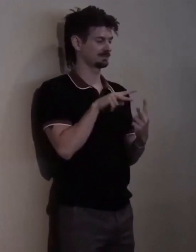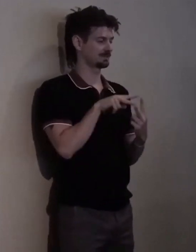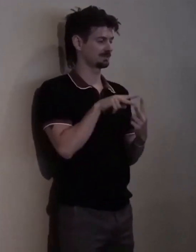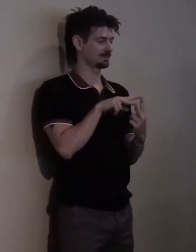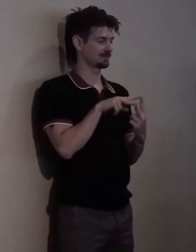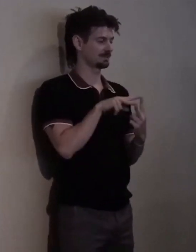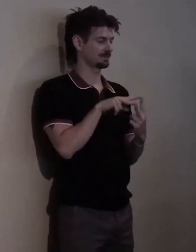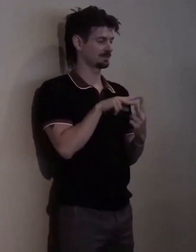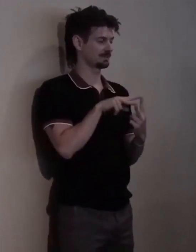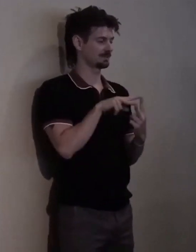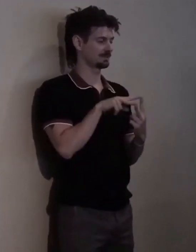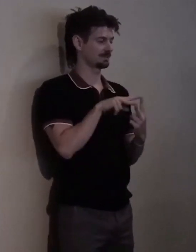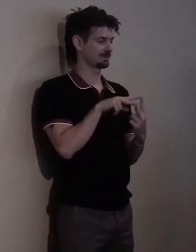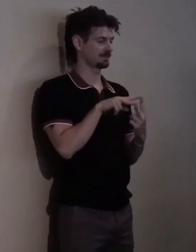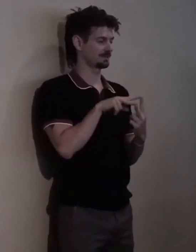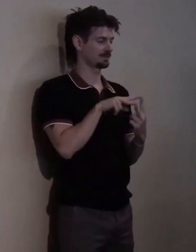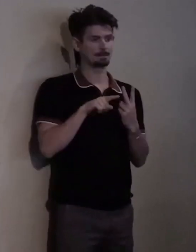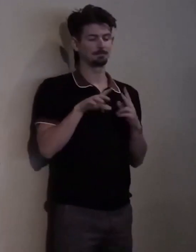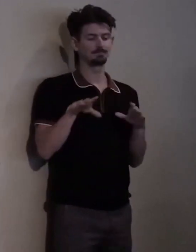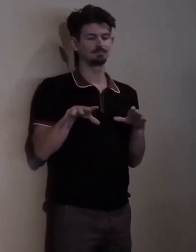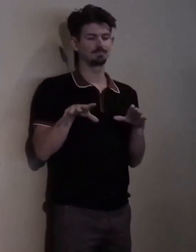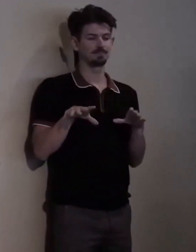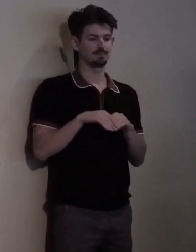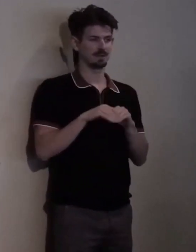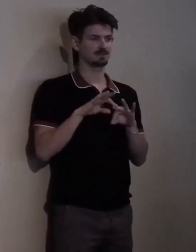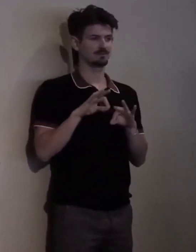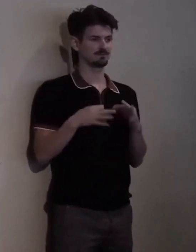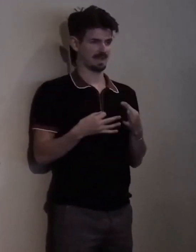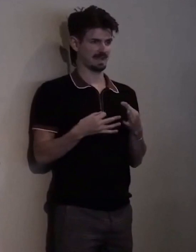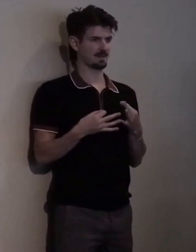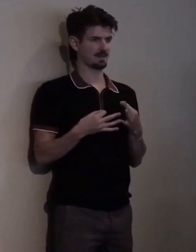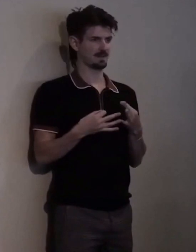and the other in marriage and family therapy from Regis University as well.